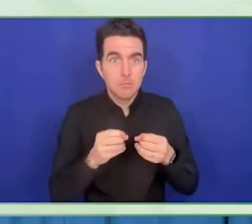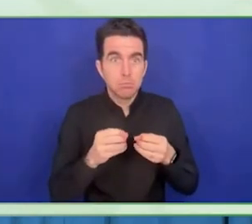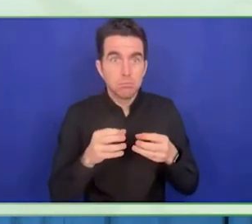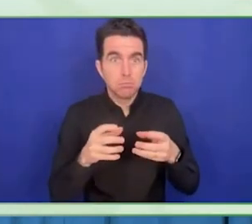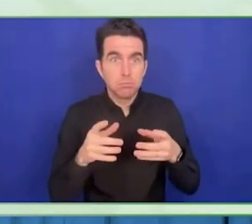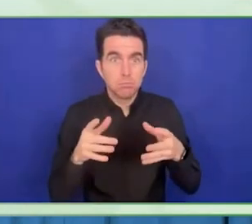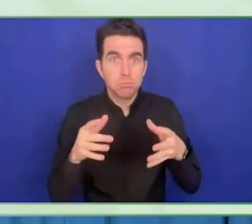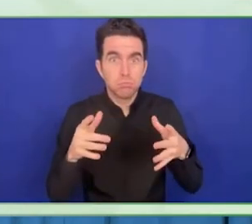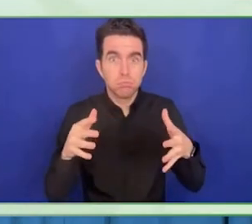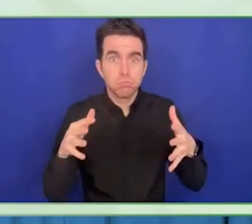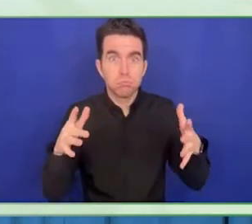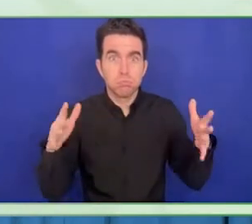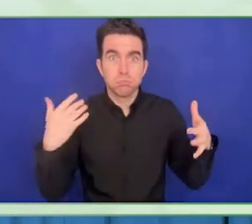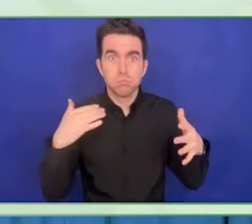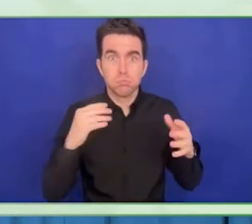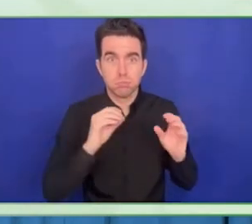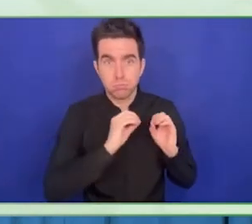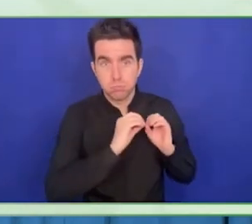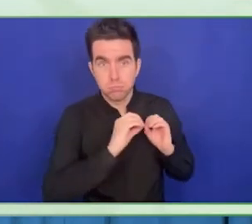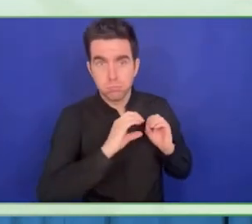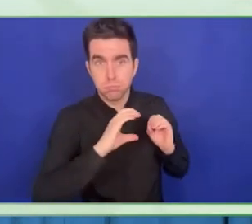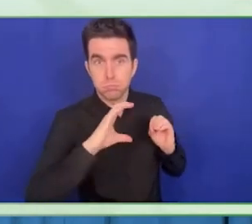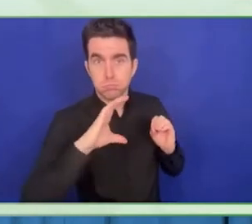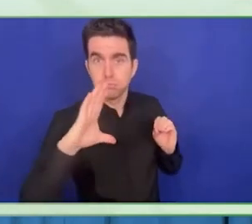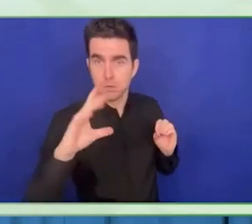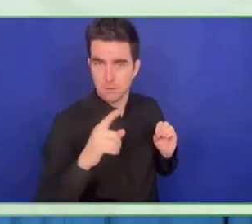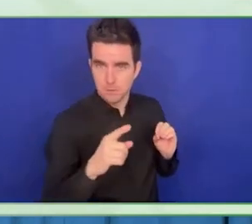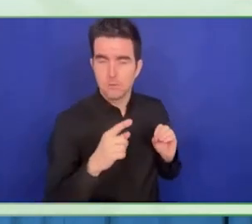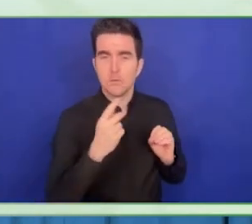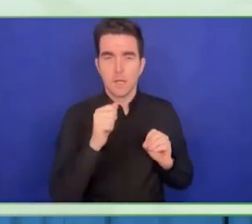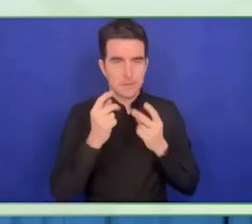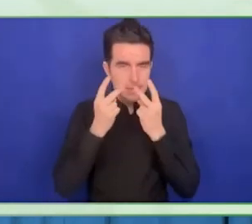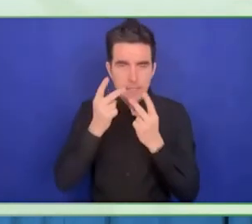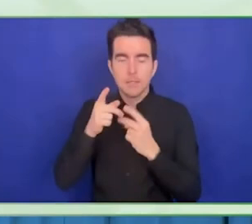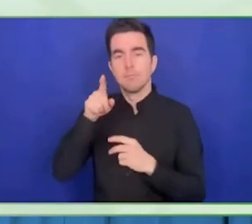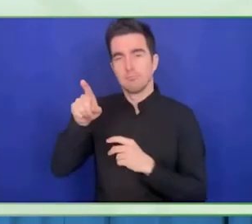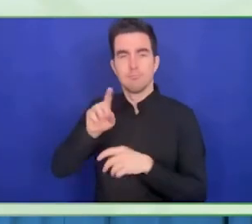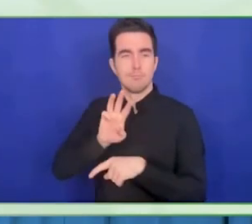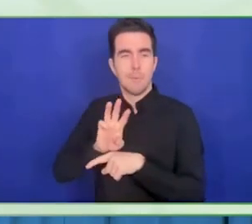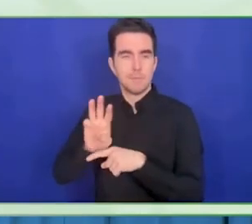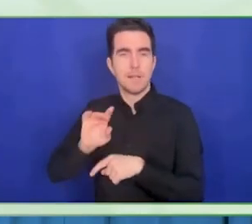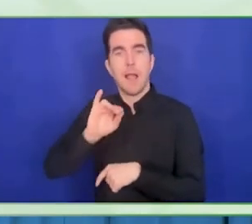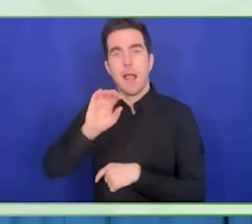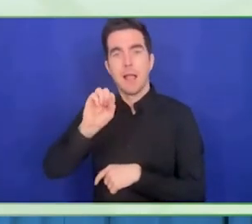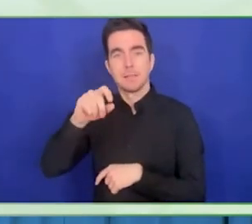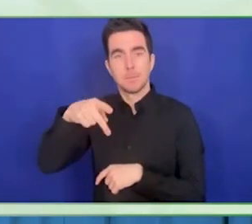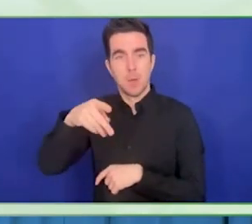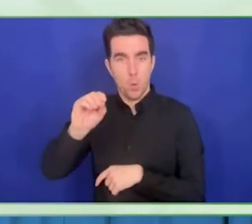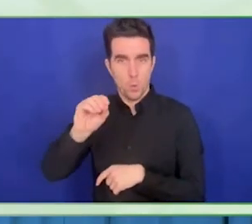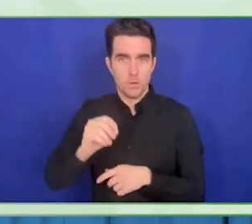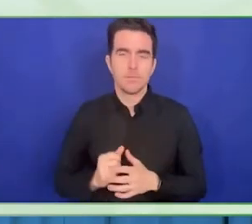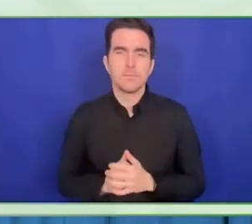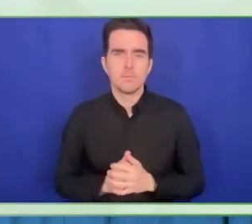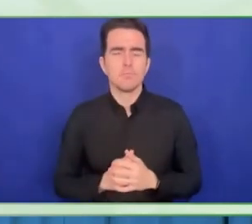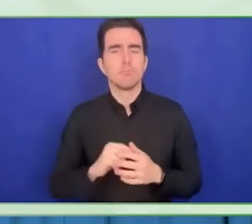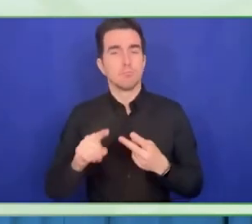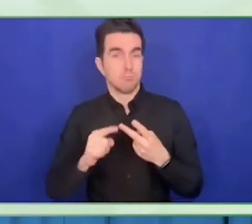bilingual deaf education in Asia, with side linguistics and legal